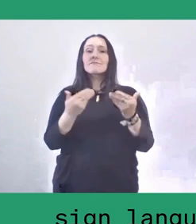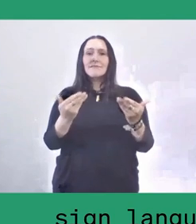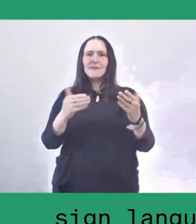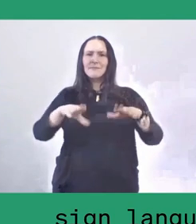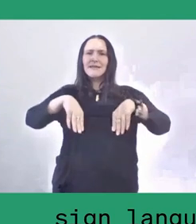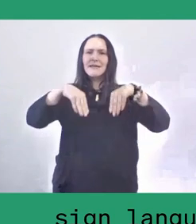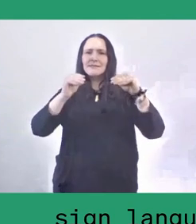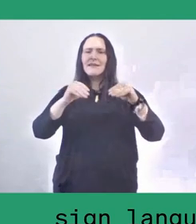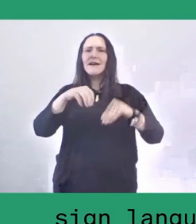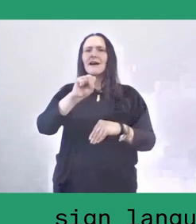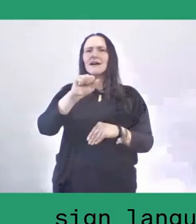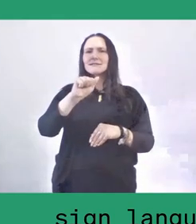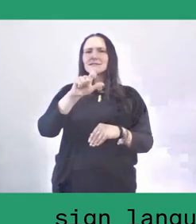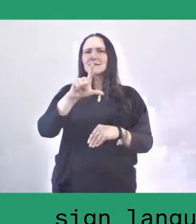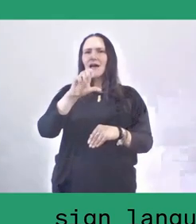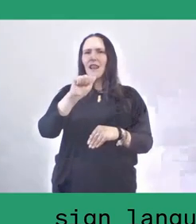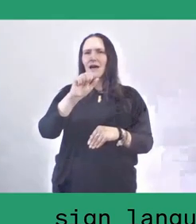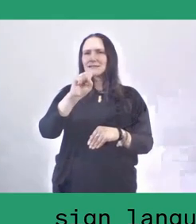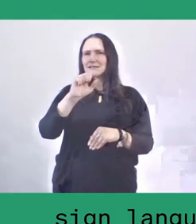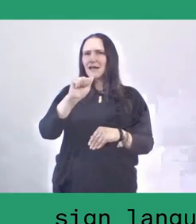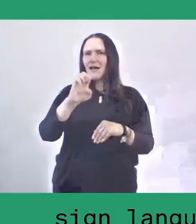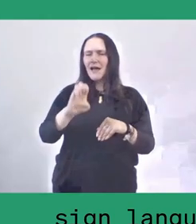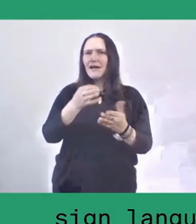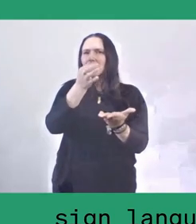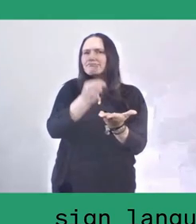Salassae itself is located in Bulukumba district